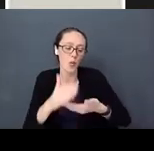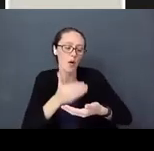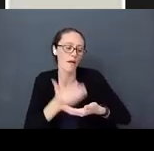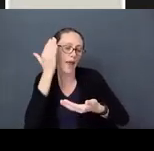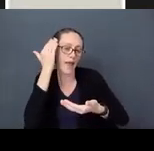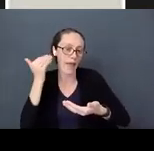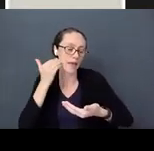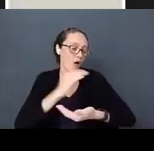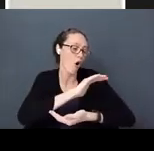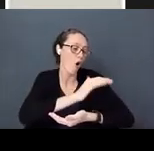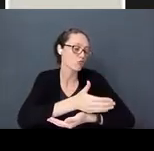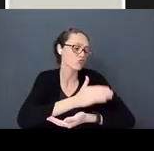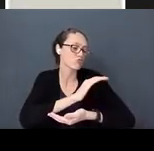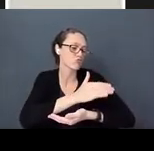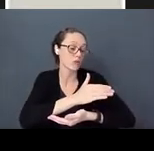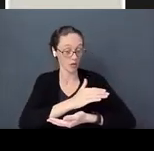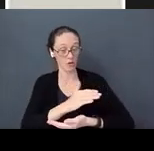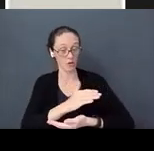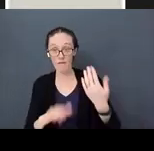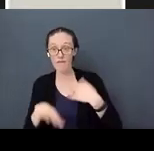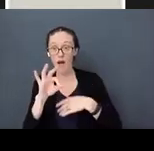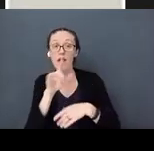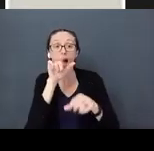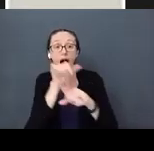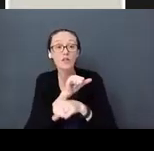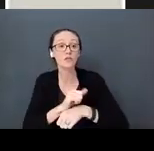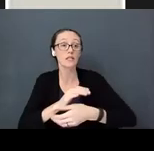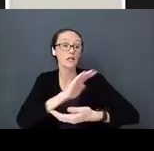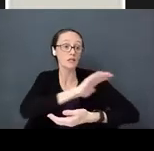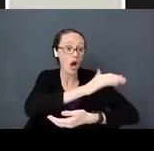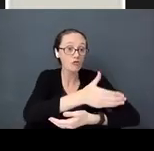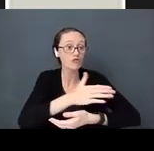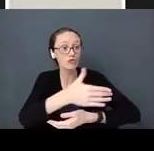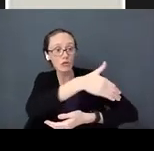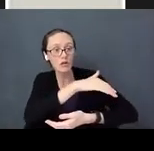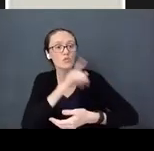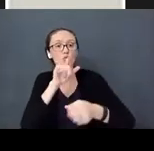find out is touching that baby’s head, touching that baby’s head enhances the baby’s growth.